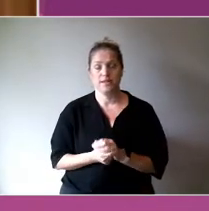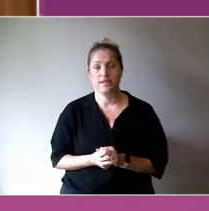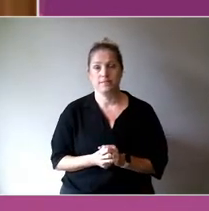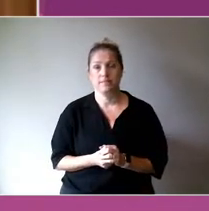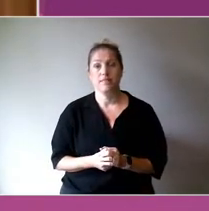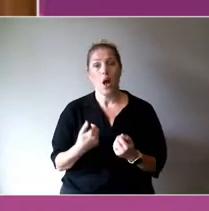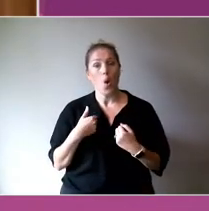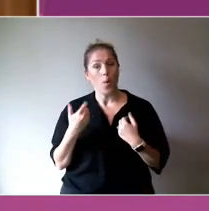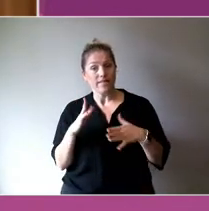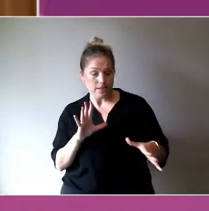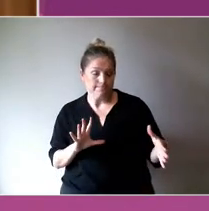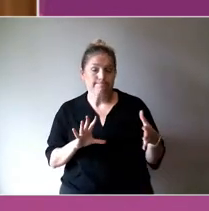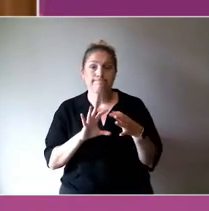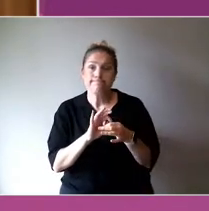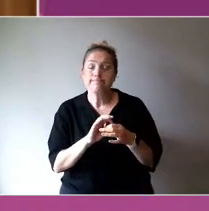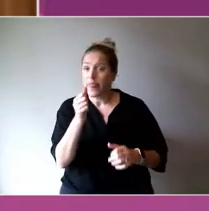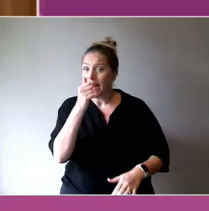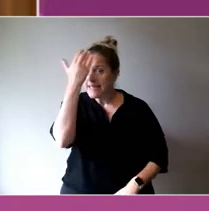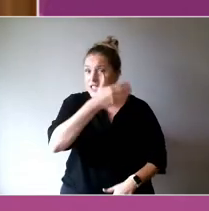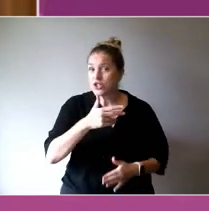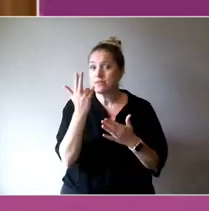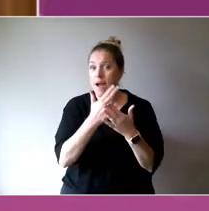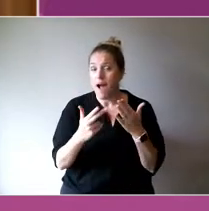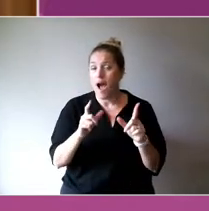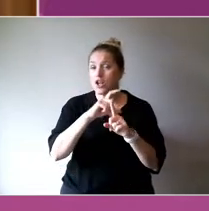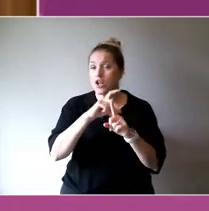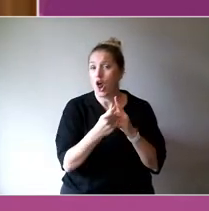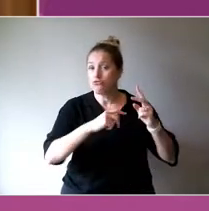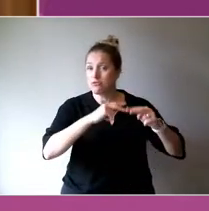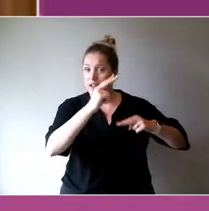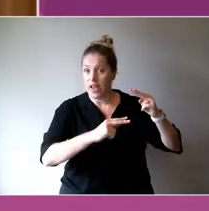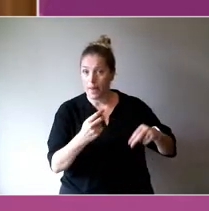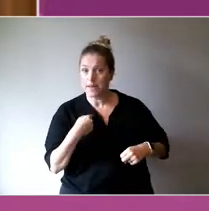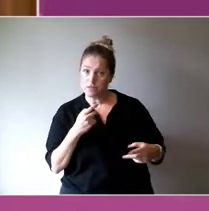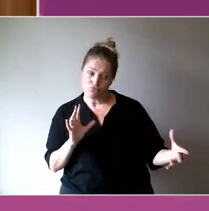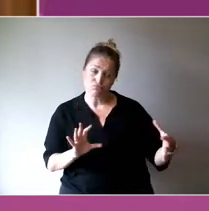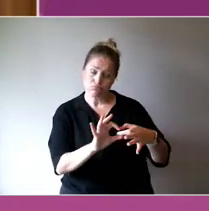arts and culture development, that centres Indigenous philosophies and practice in the